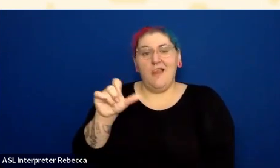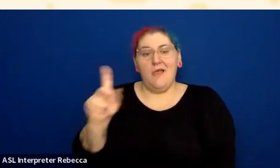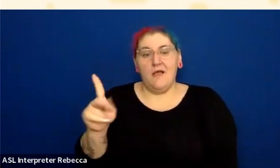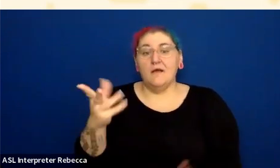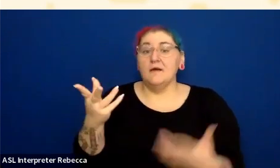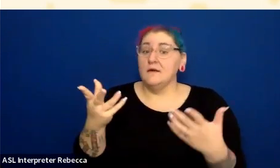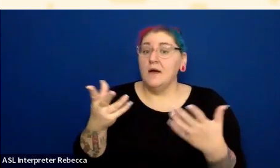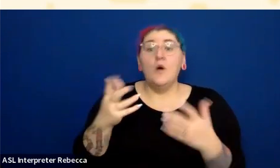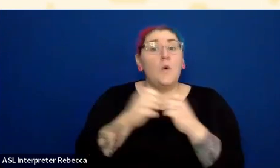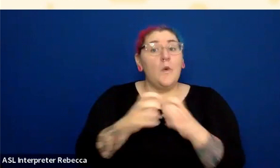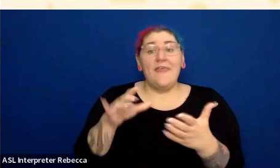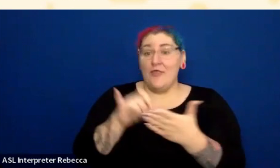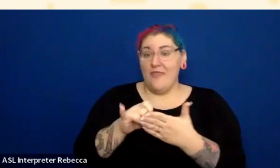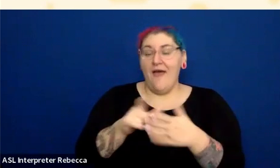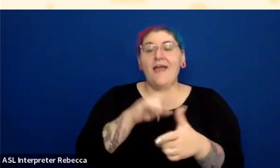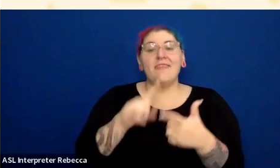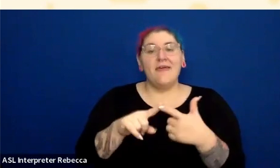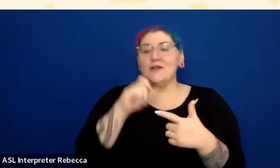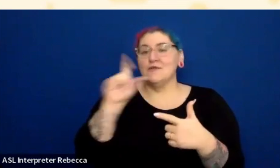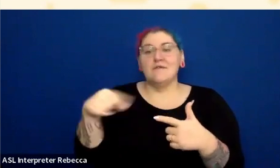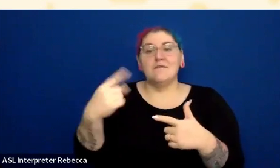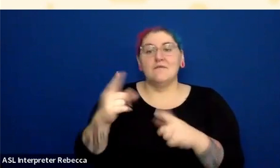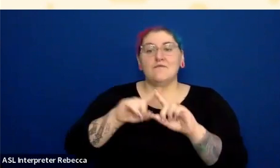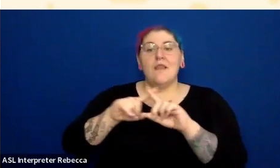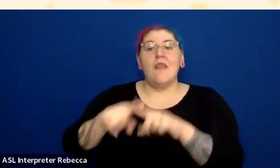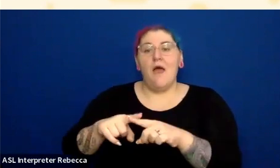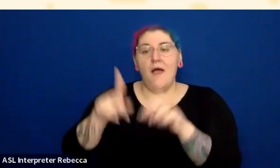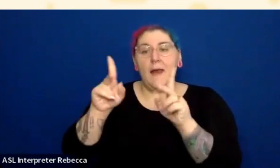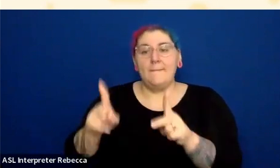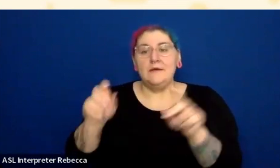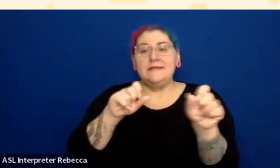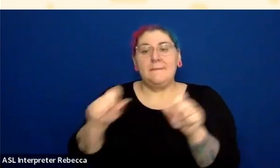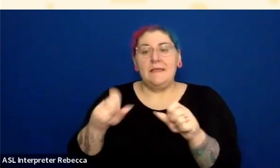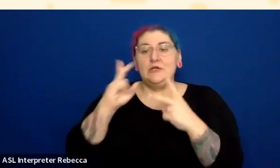you are allowing them to just differentiate the contrast, and just tell the difference between, Well, this text is lighter